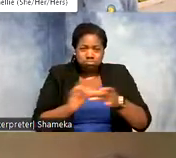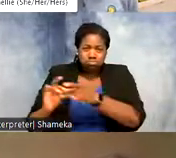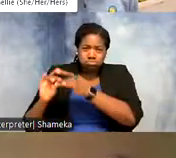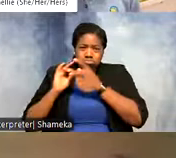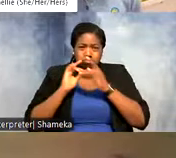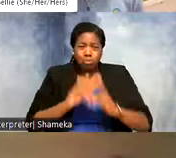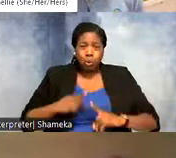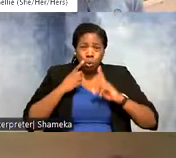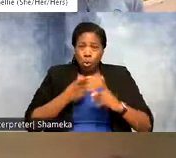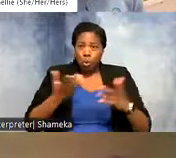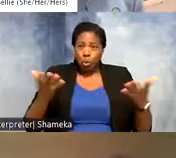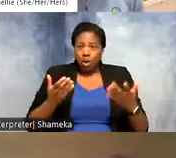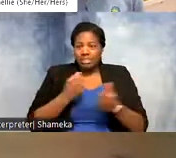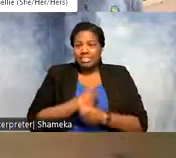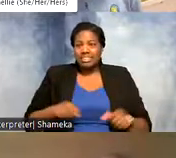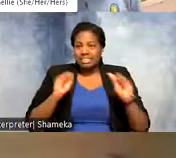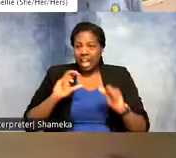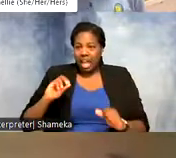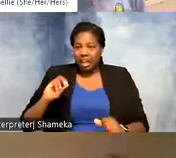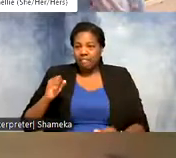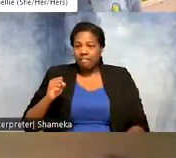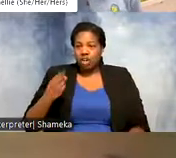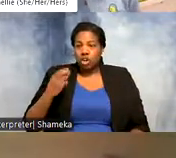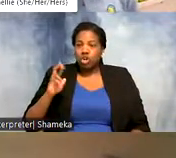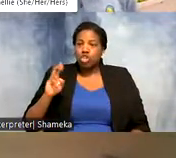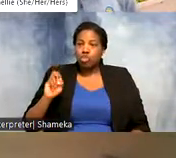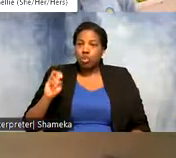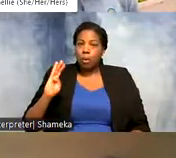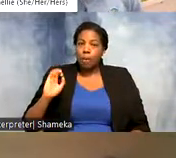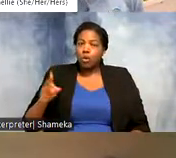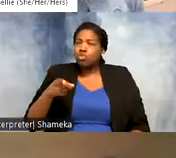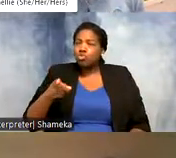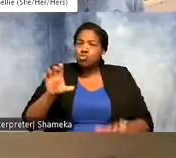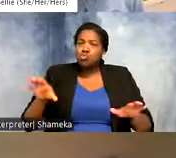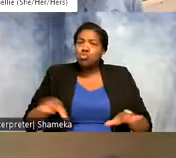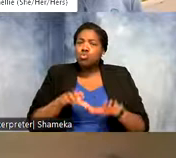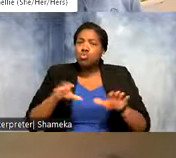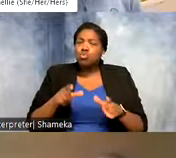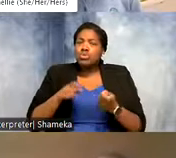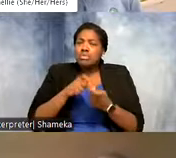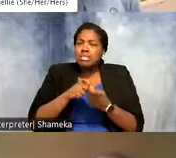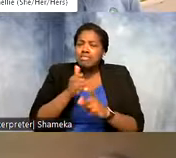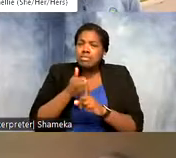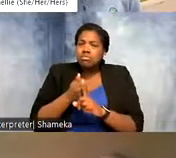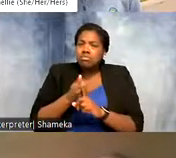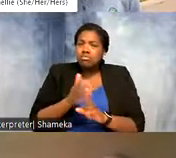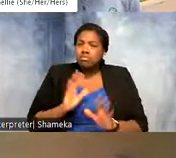of saving shorebirds. So what exactly are you doing for the shorebird collective? >>Allie: yeah right now